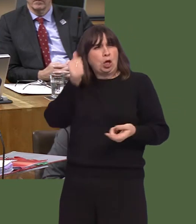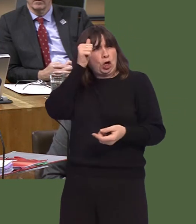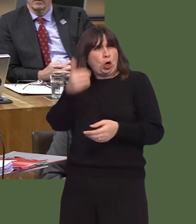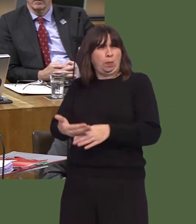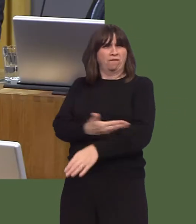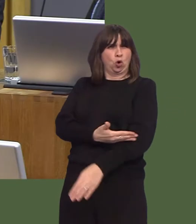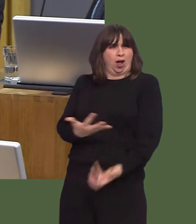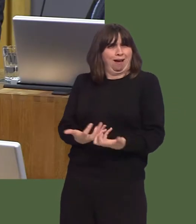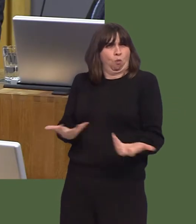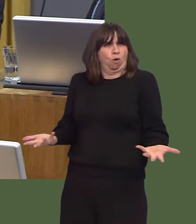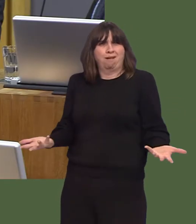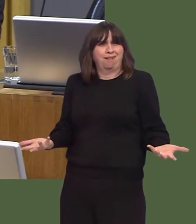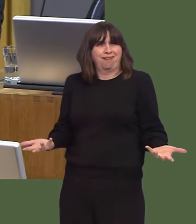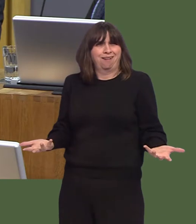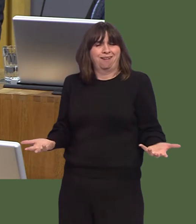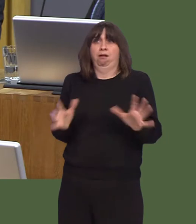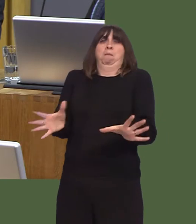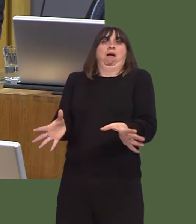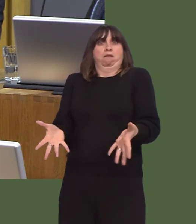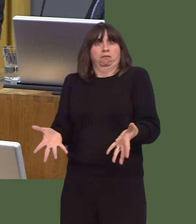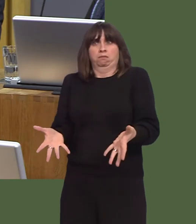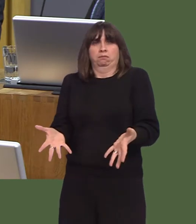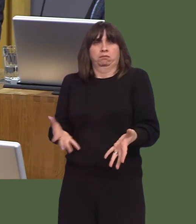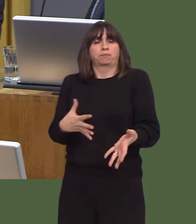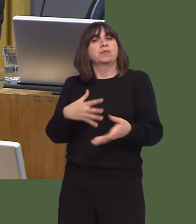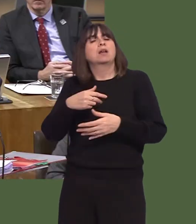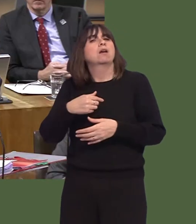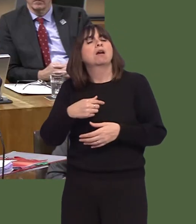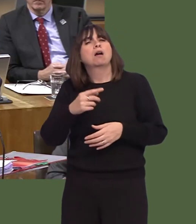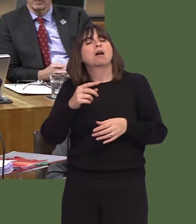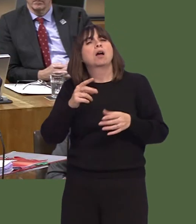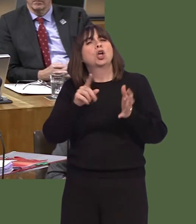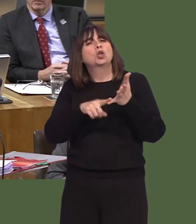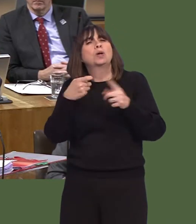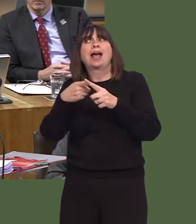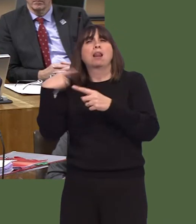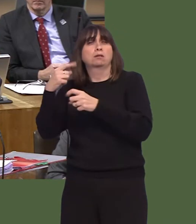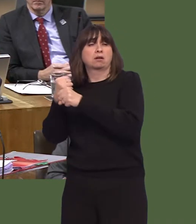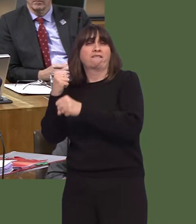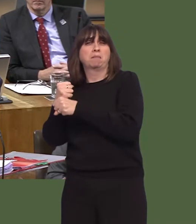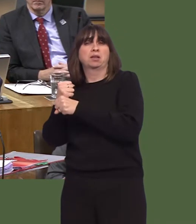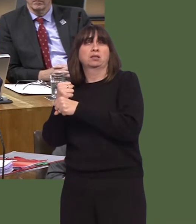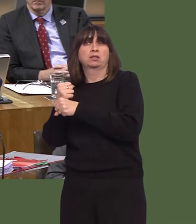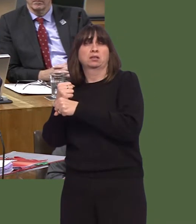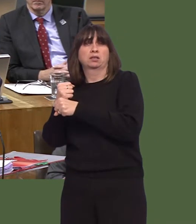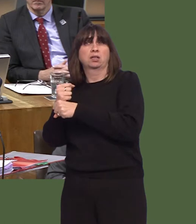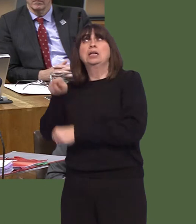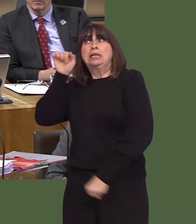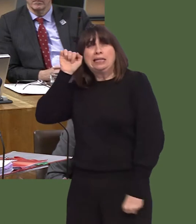in demand. And I have to say to her: I do not accept that we should allow the UK Government off the hook when it comes to the pay cap.